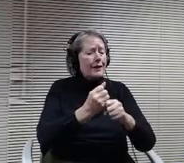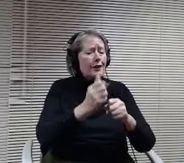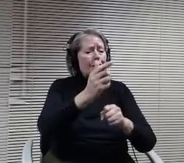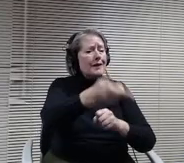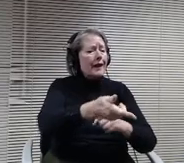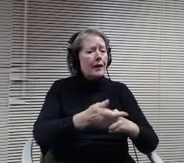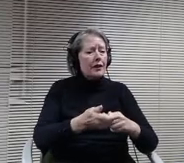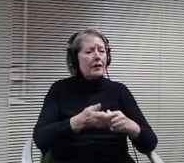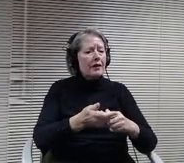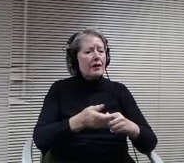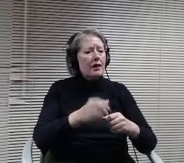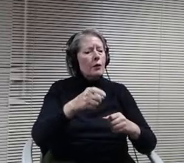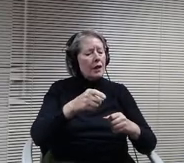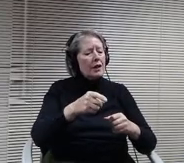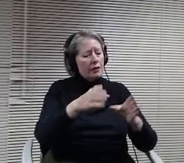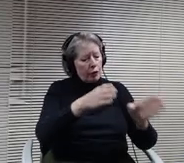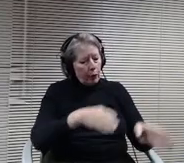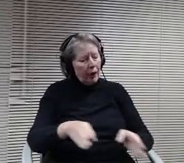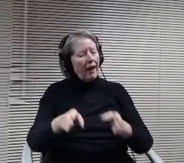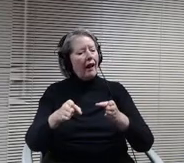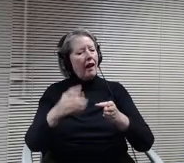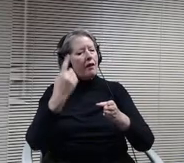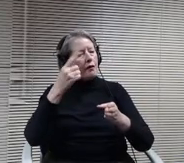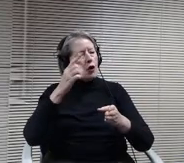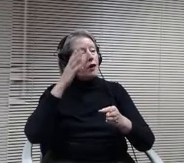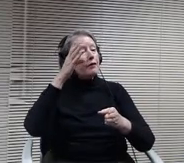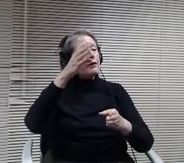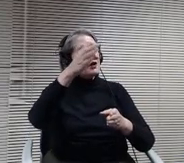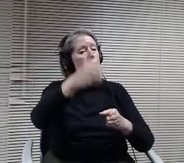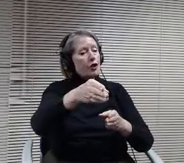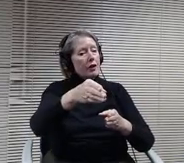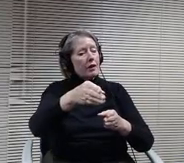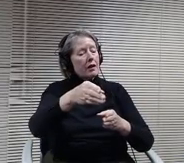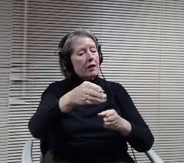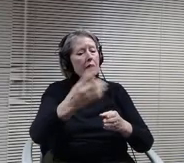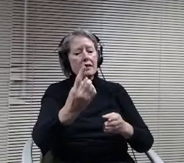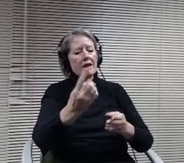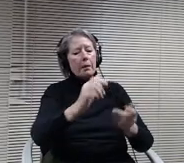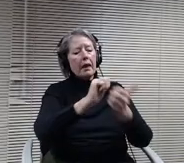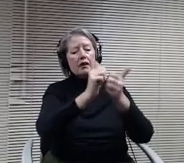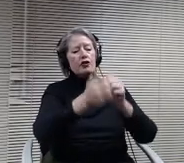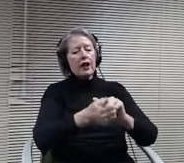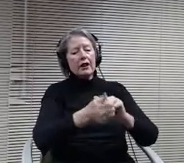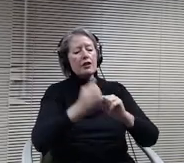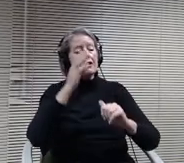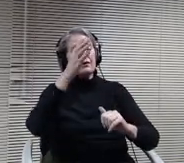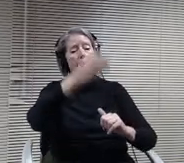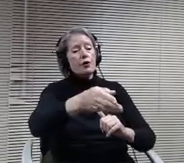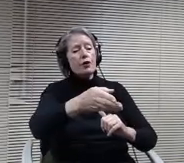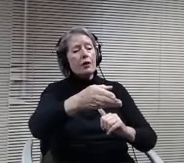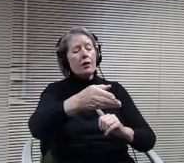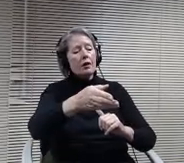we're creating so those things come down the line will be able to really accommodate that. So again, the three hours I want to